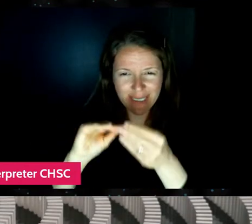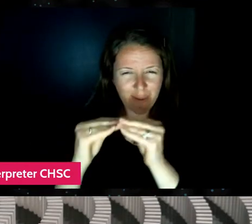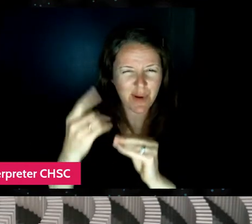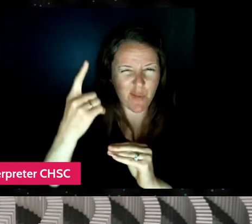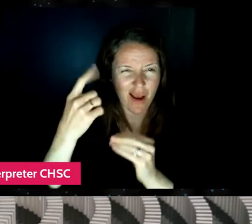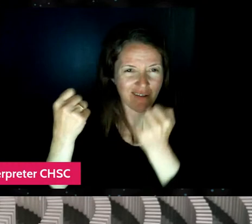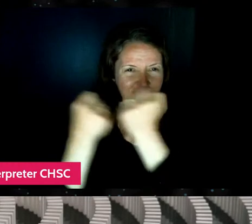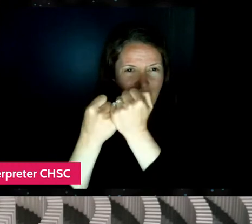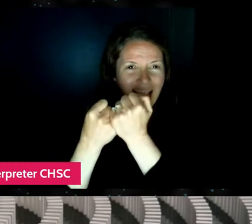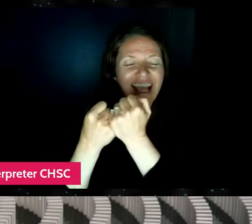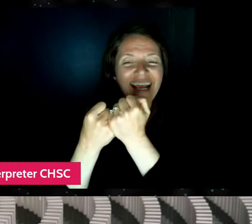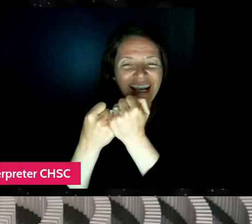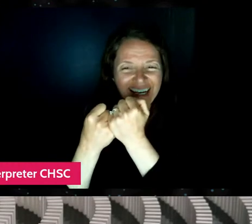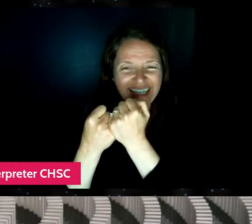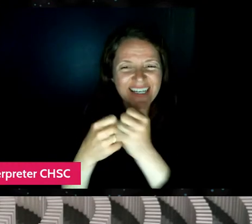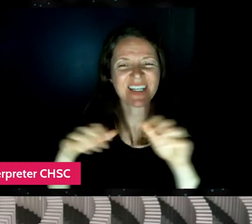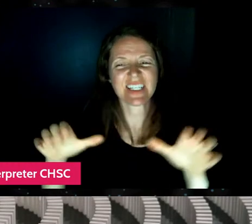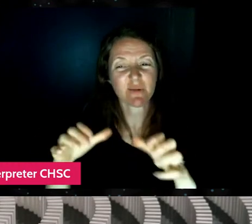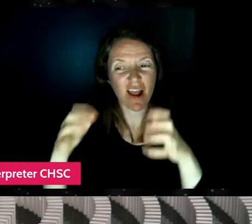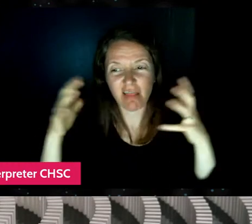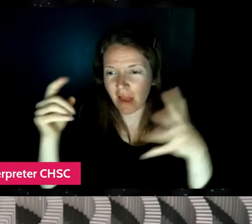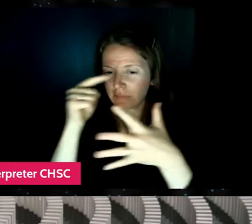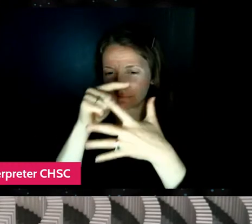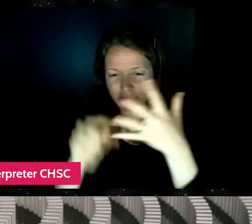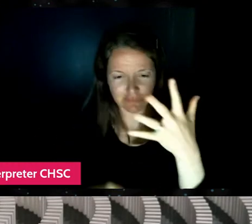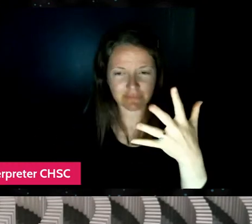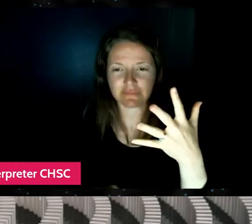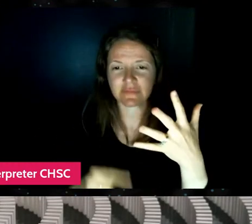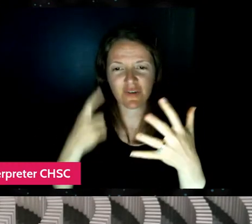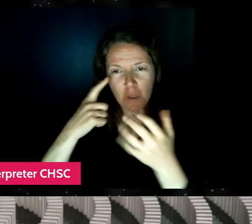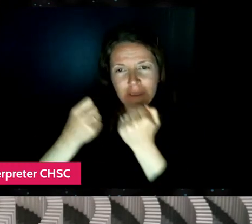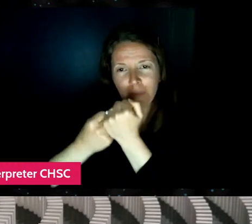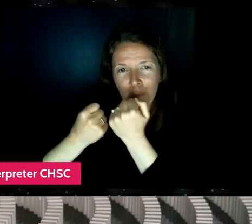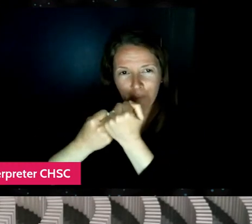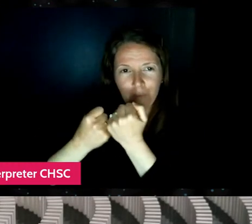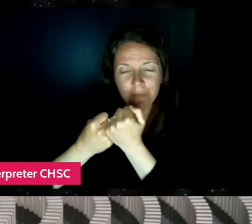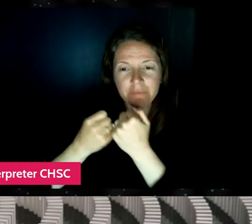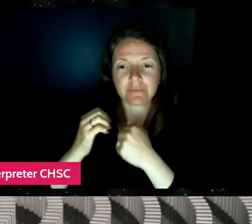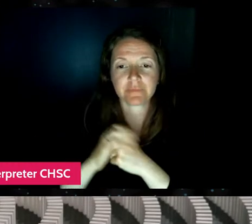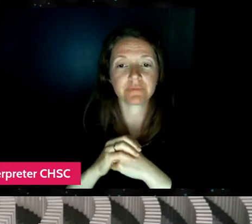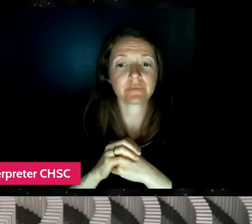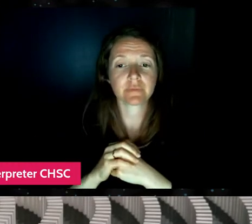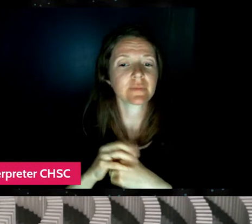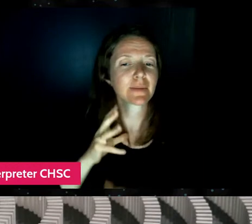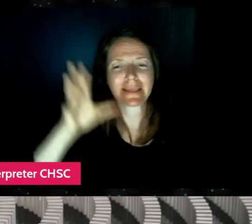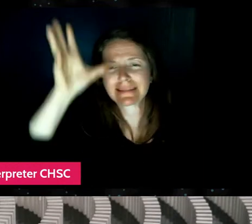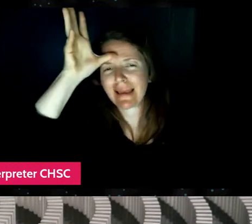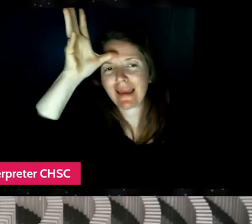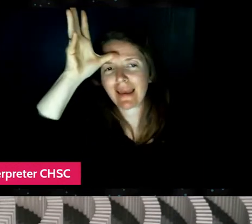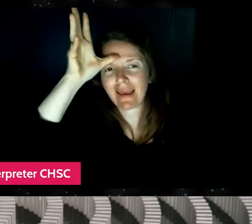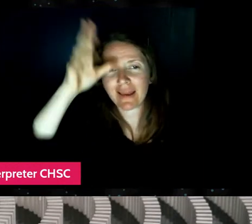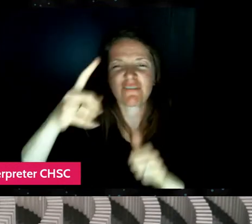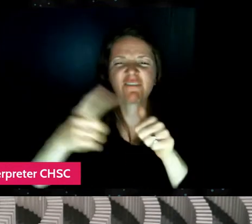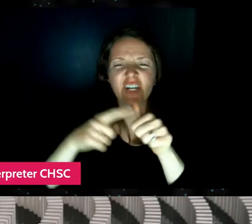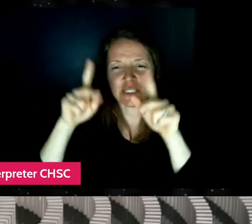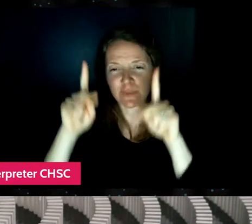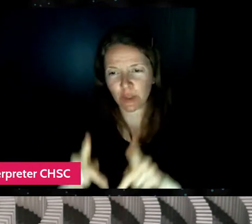he's doing a lot of stuff on the backend. So yeah, my dad was the first person that I brought into my team